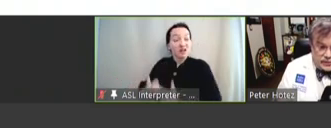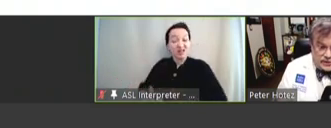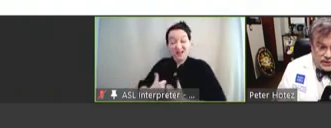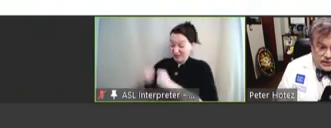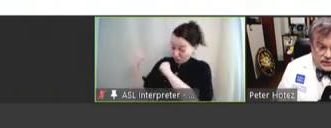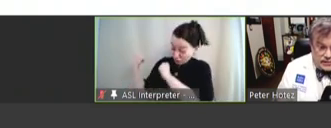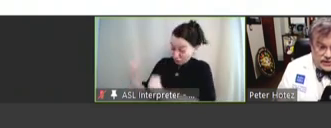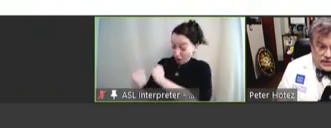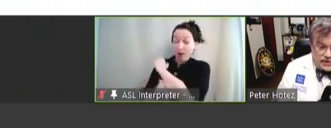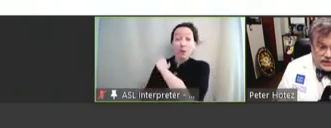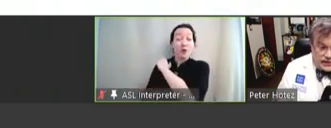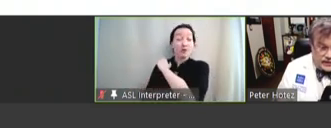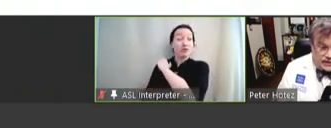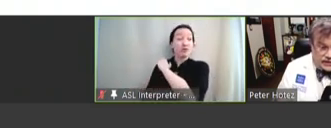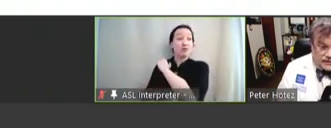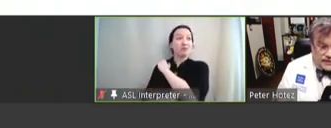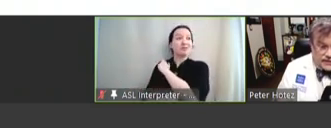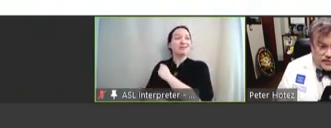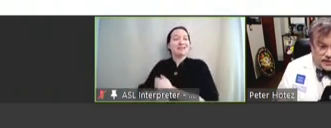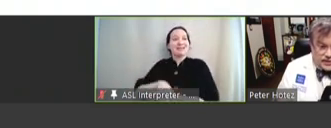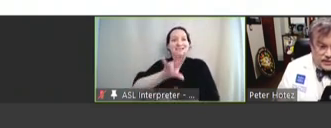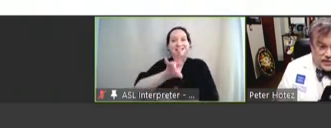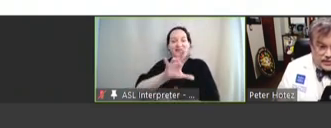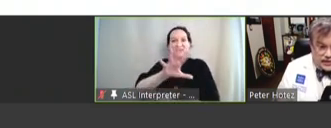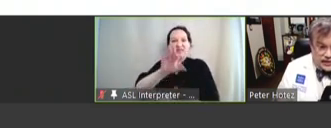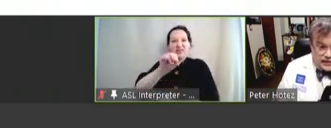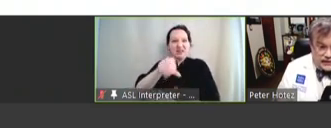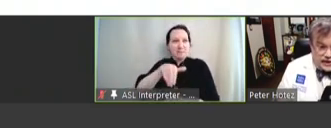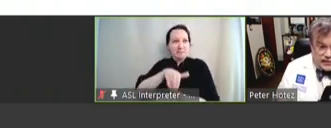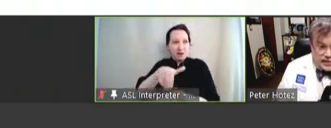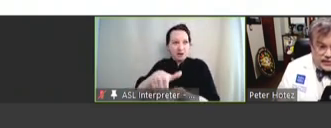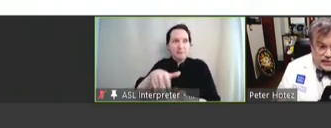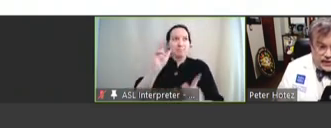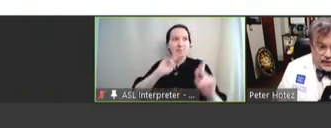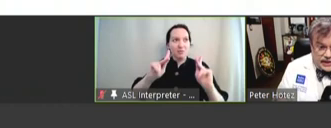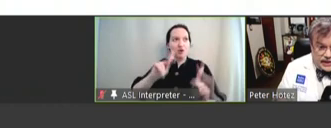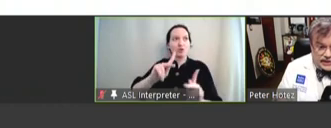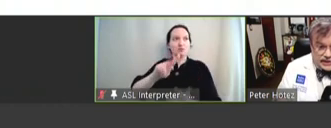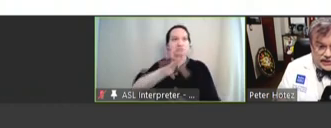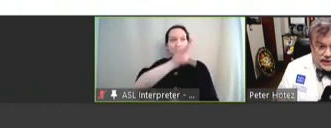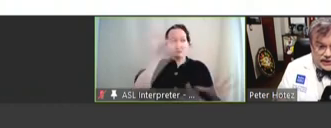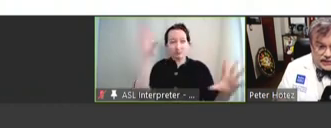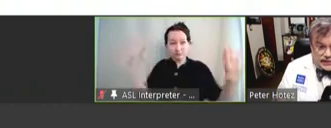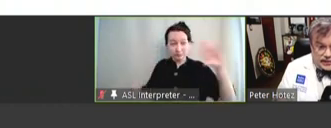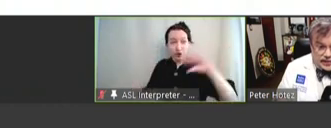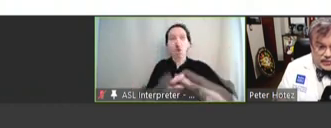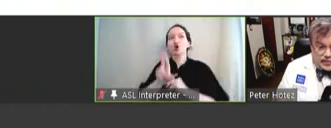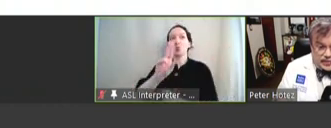which includes the 750 million people identified by the United Nations as living below the World